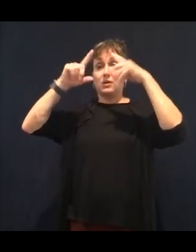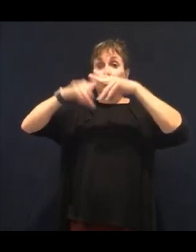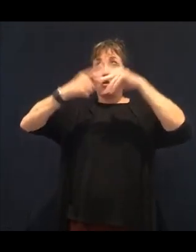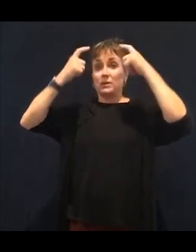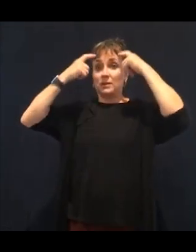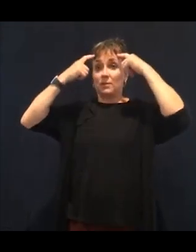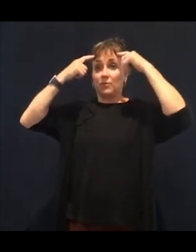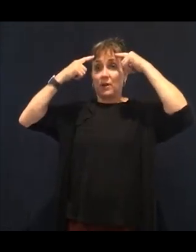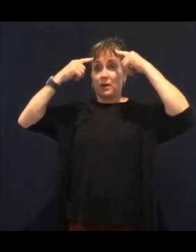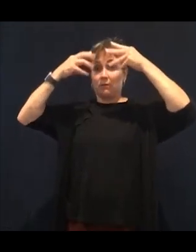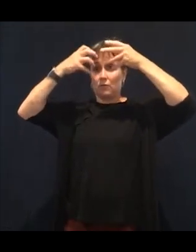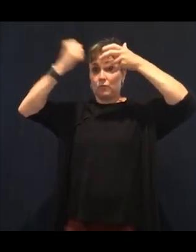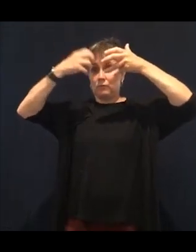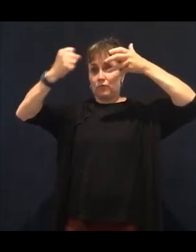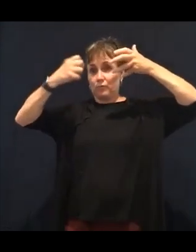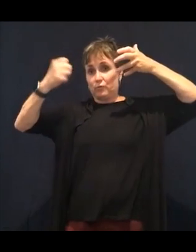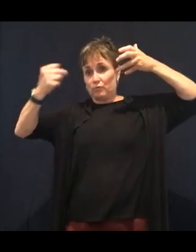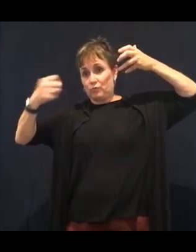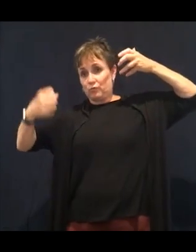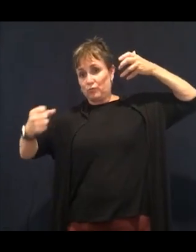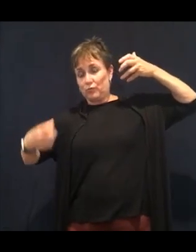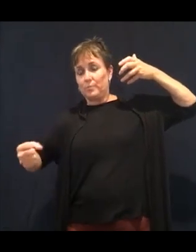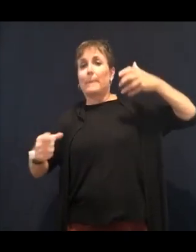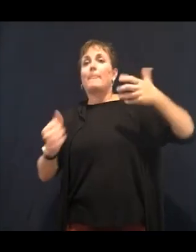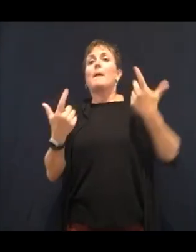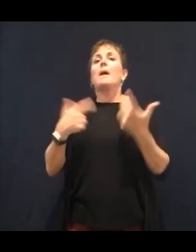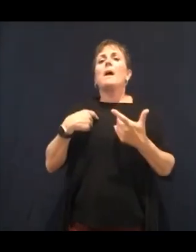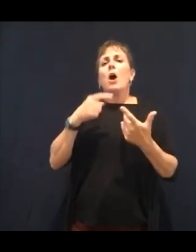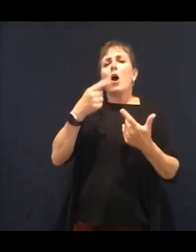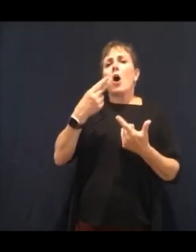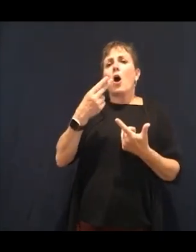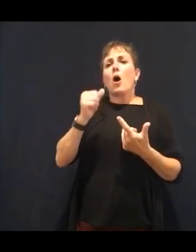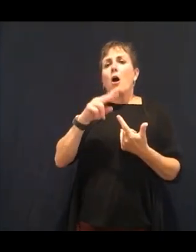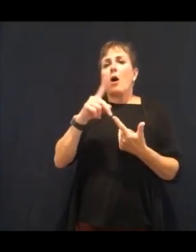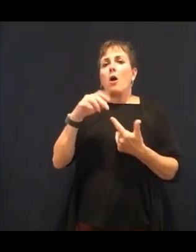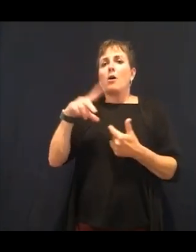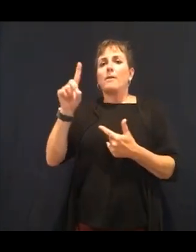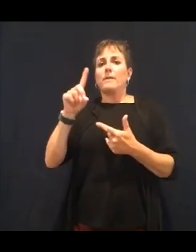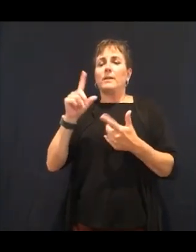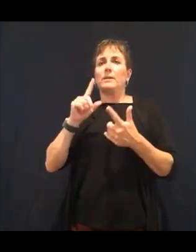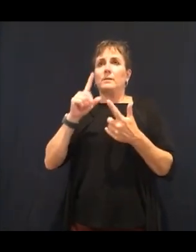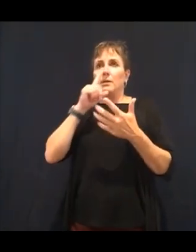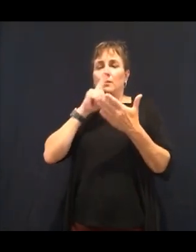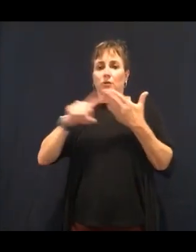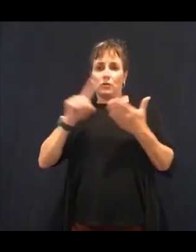when someone eats a lot of sugar or a lot of carbohydrates that have the same sugar